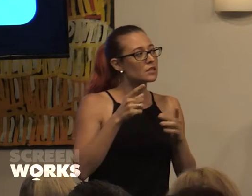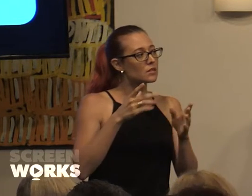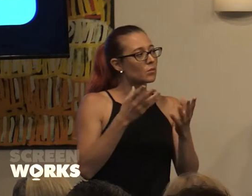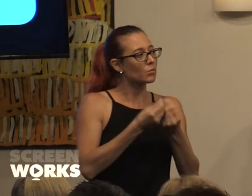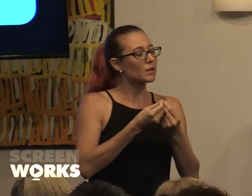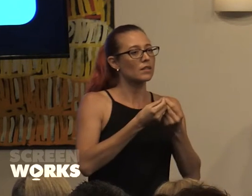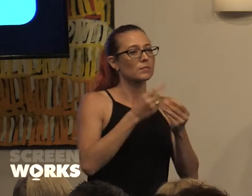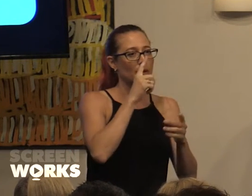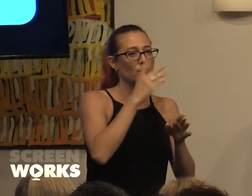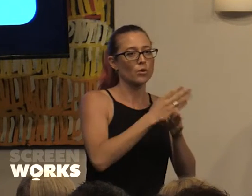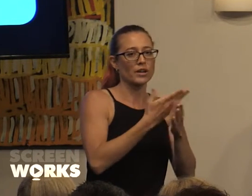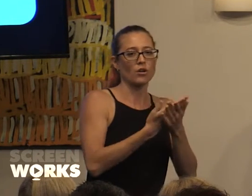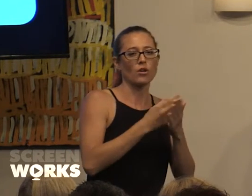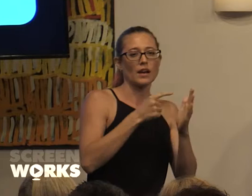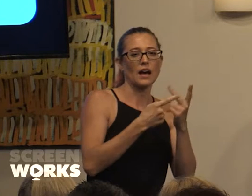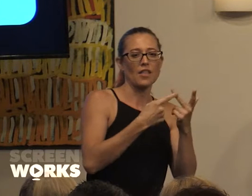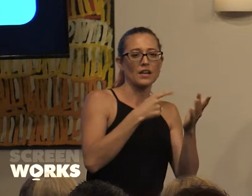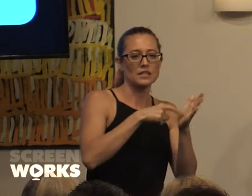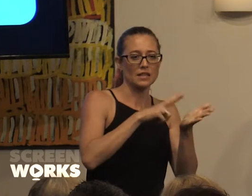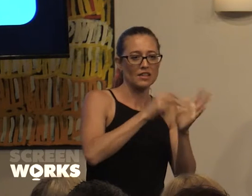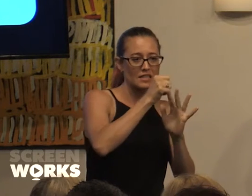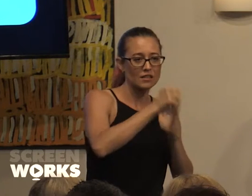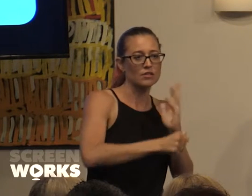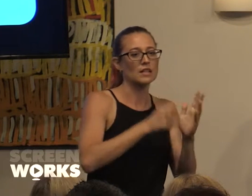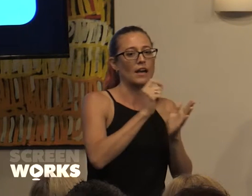their TV series and other productions as well and a writers attachment on 'Here